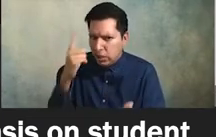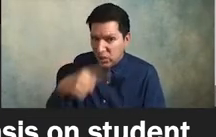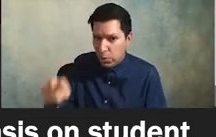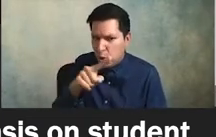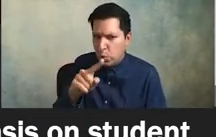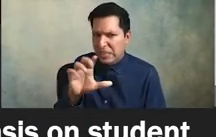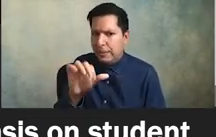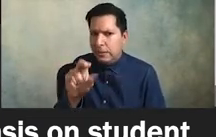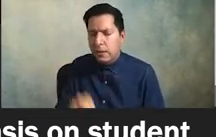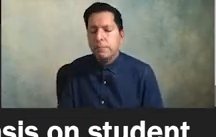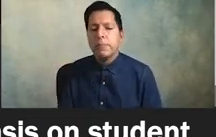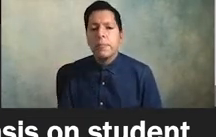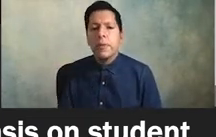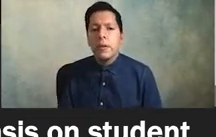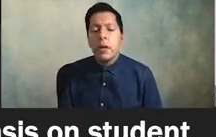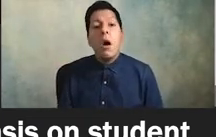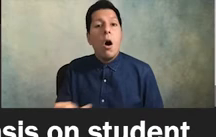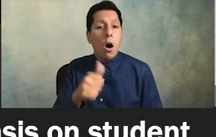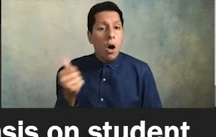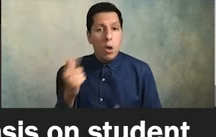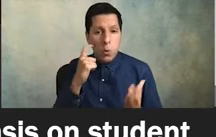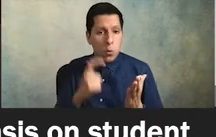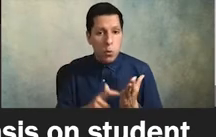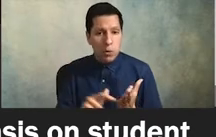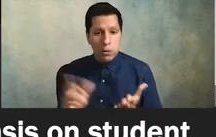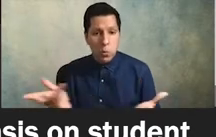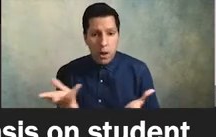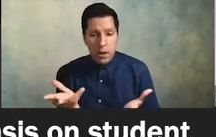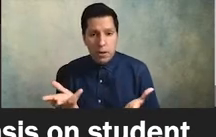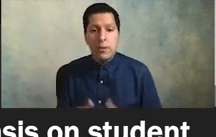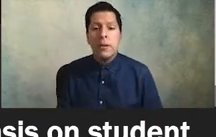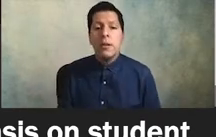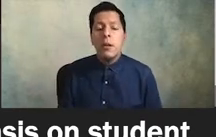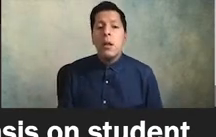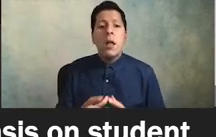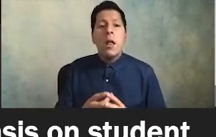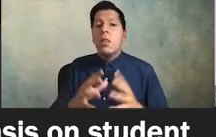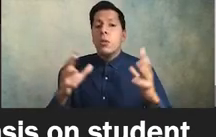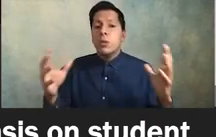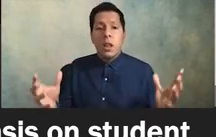so a couple other things we see there's a lopsided emphasis often in the equity plan